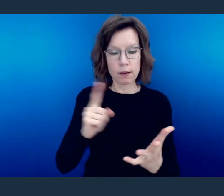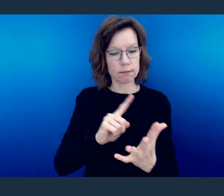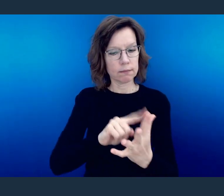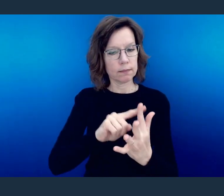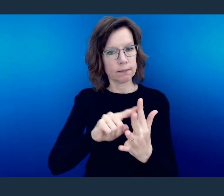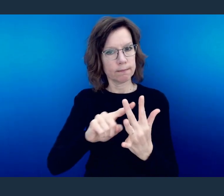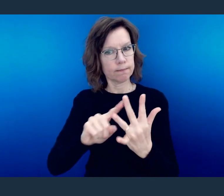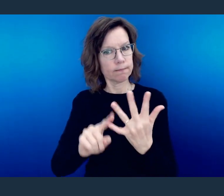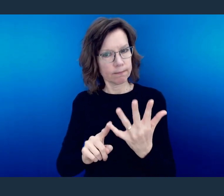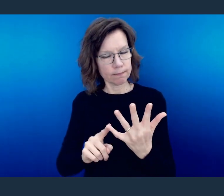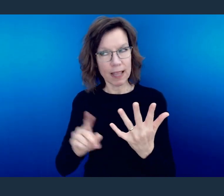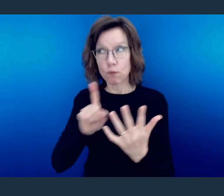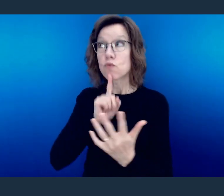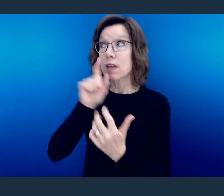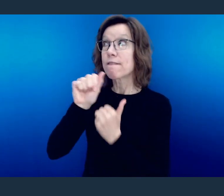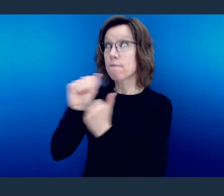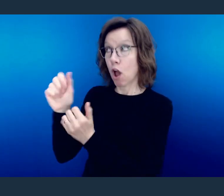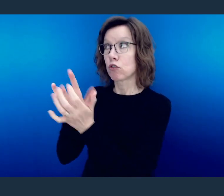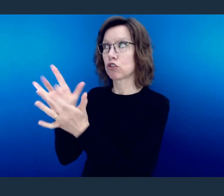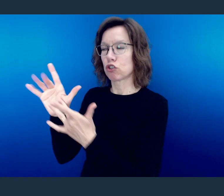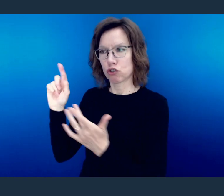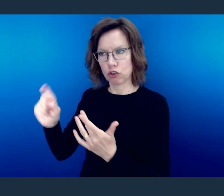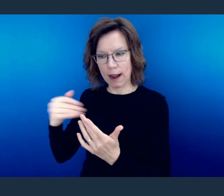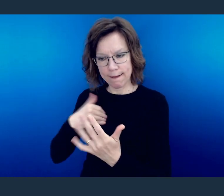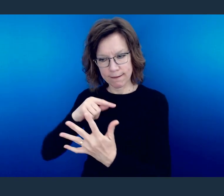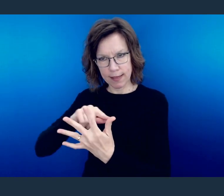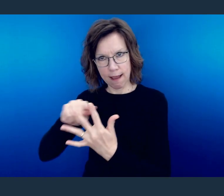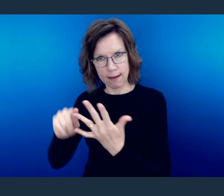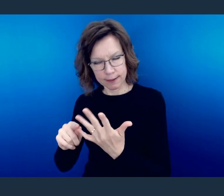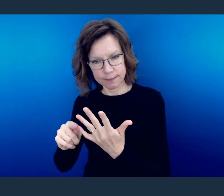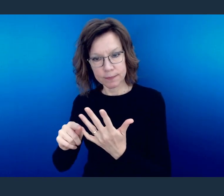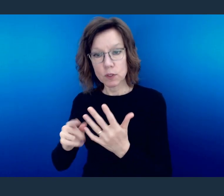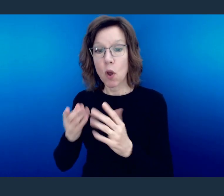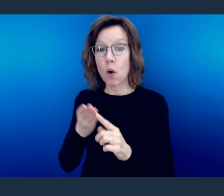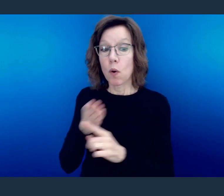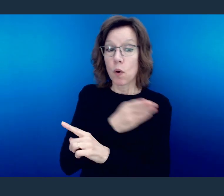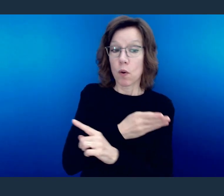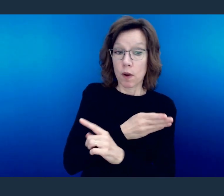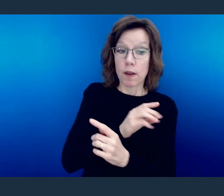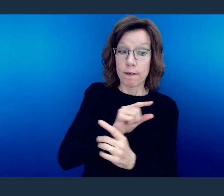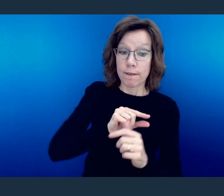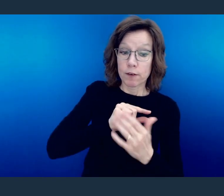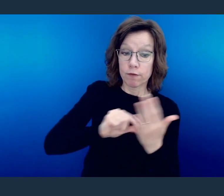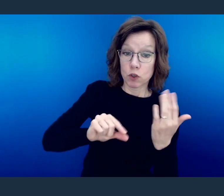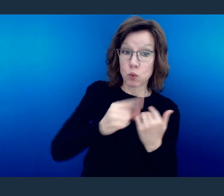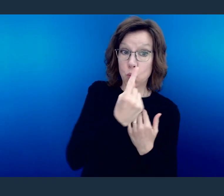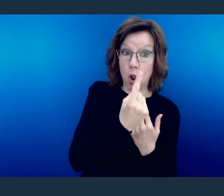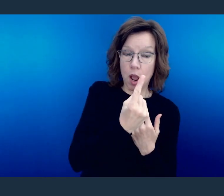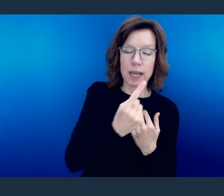one who really follows Jesus. So he started the chapter with a life that is sacrificial.